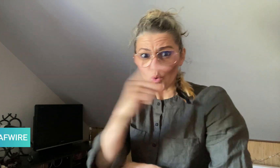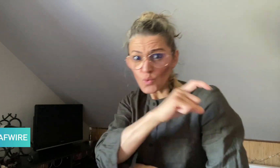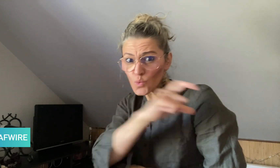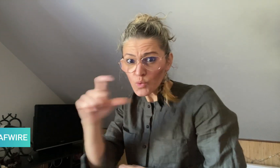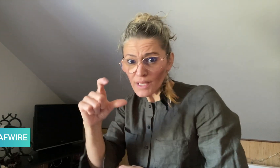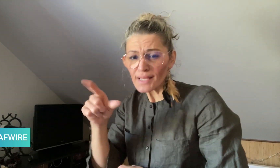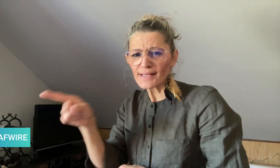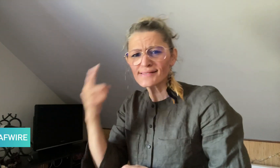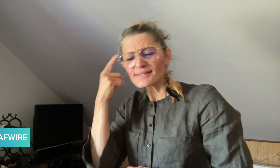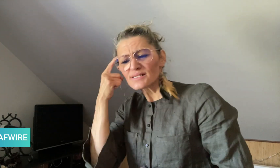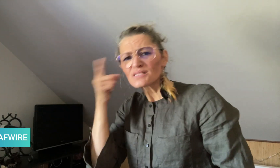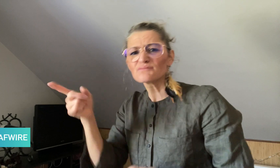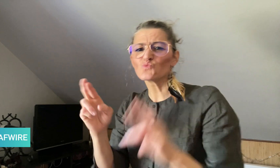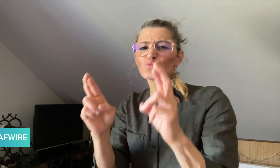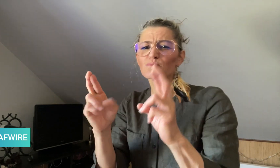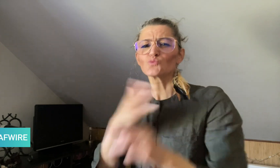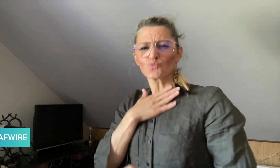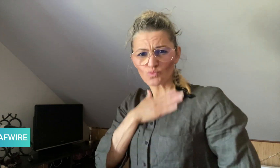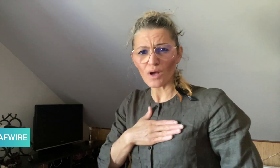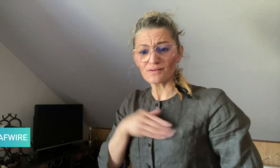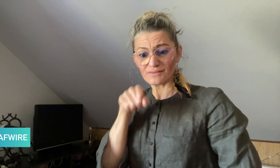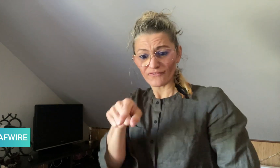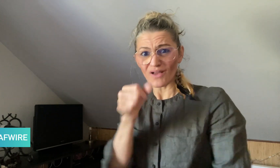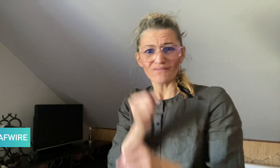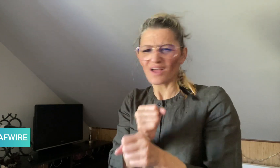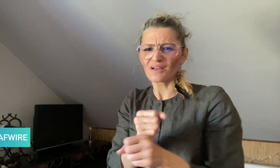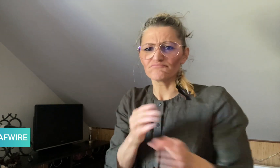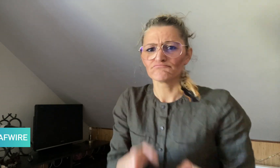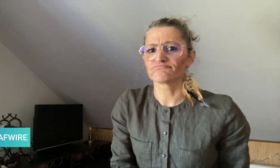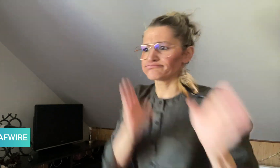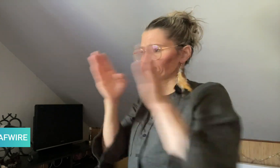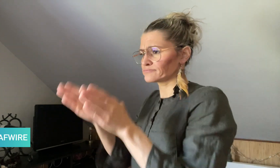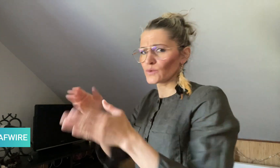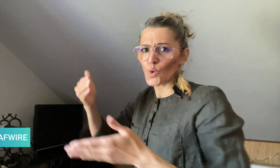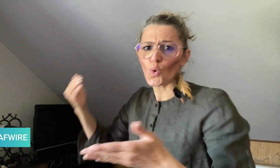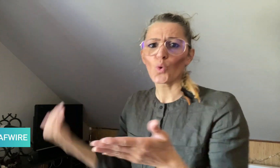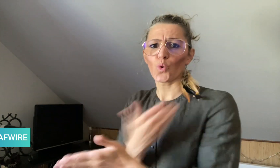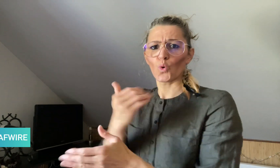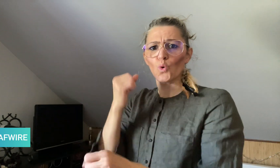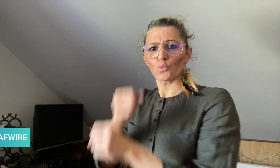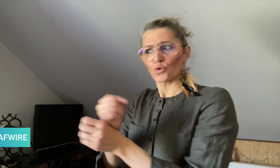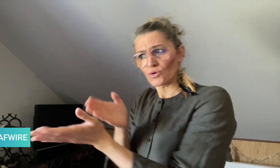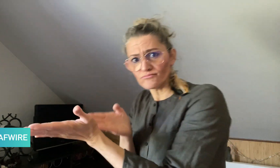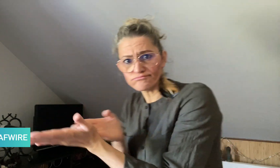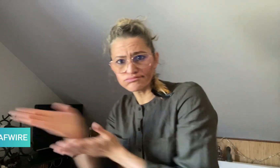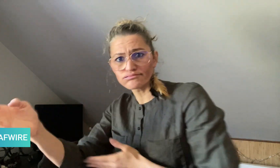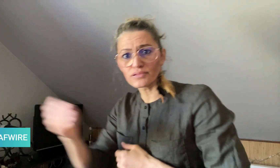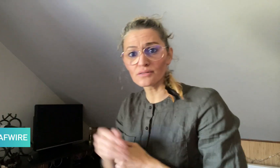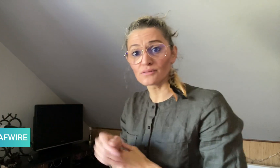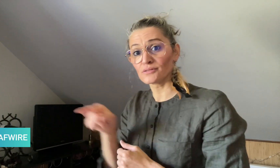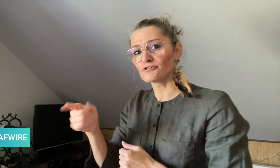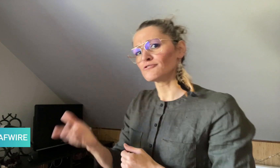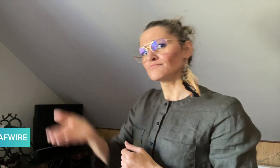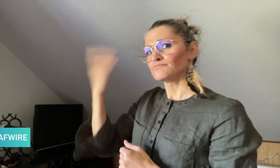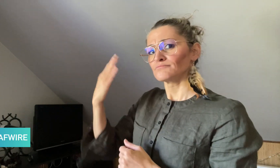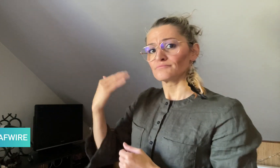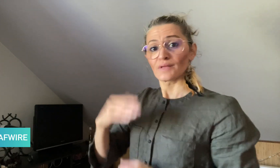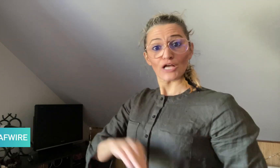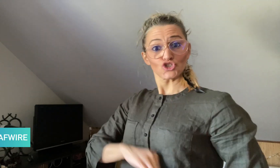She was 19 years old when she first worked as a delivery